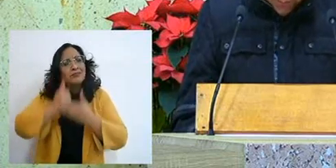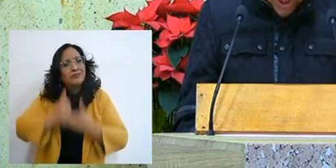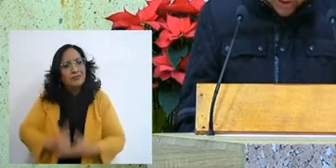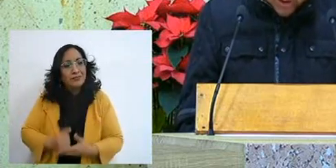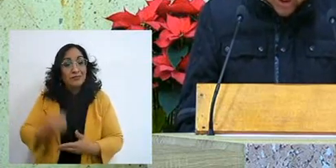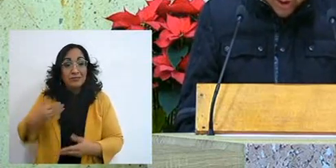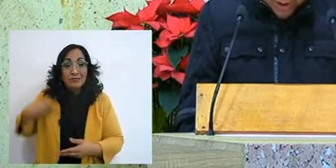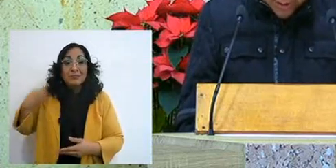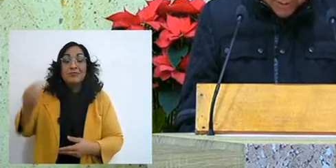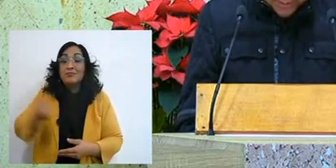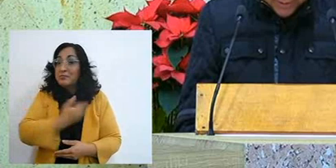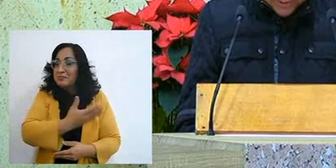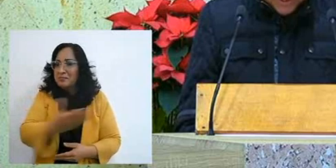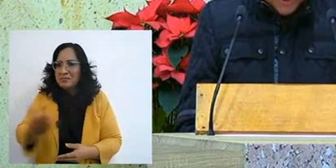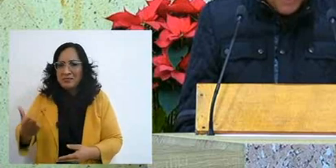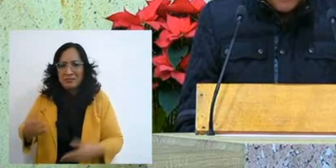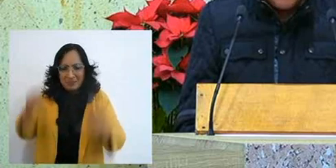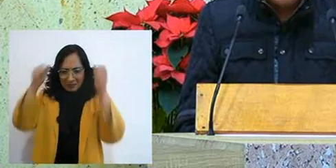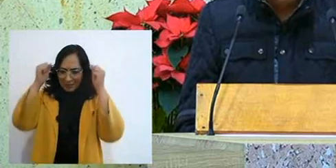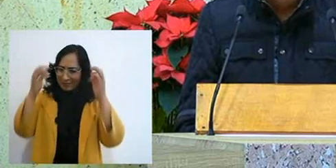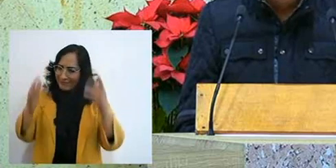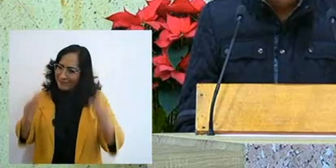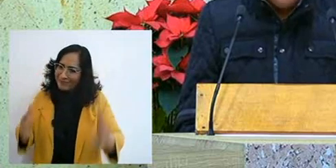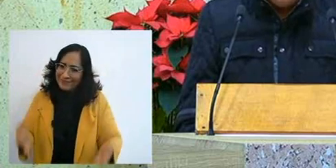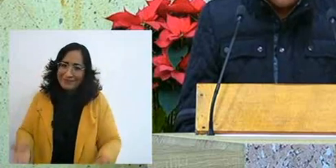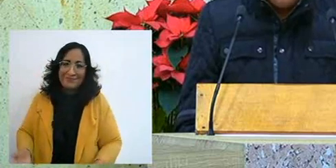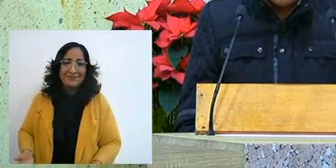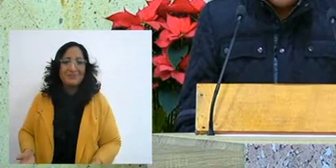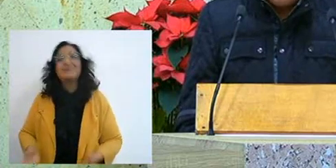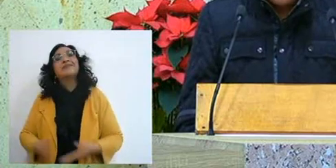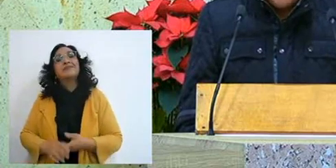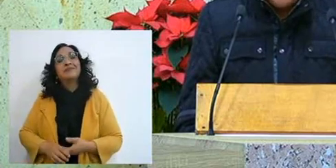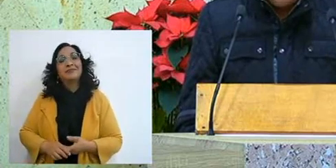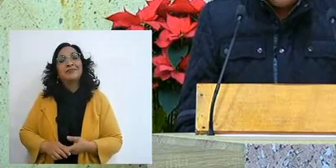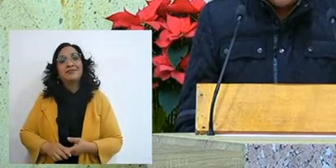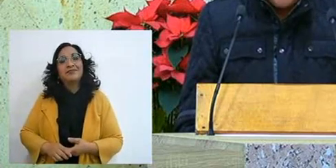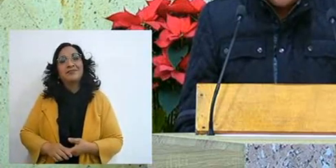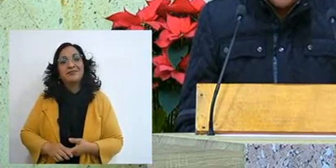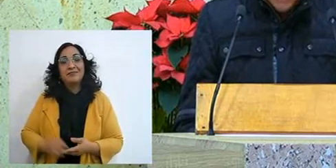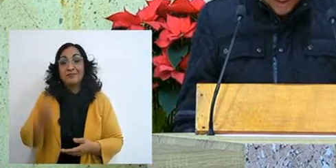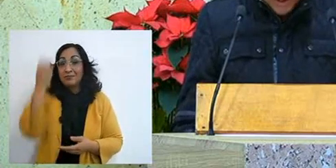and it was something really good, good father, because my flesh said: